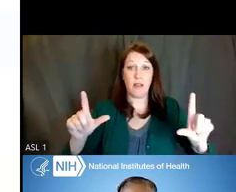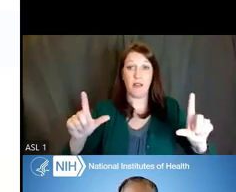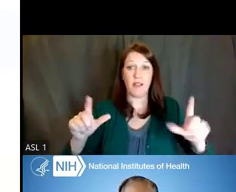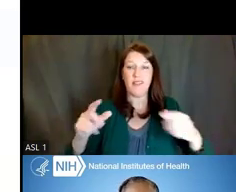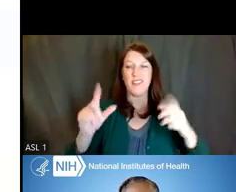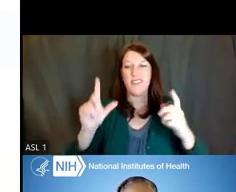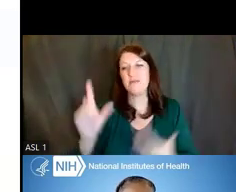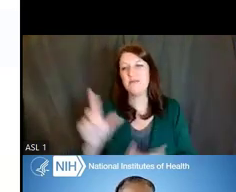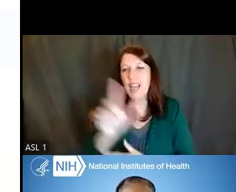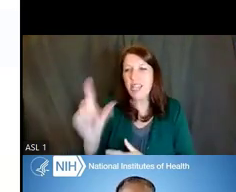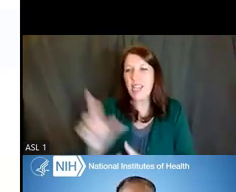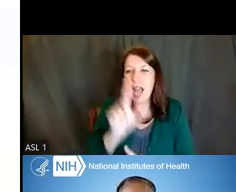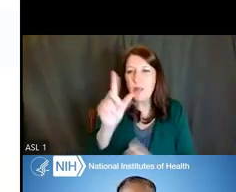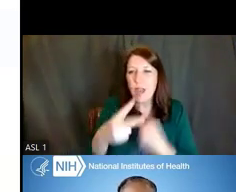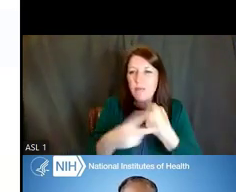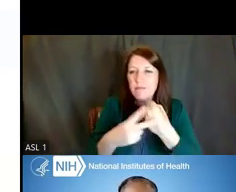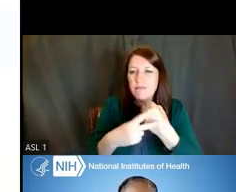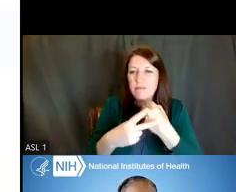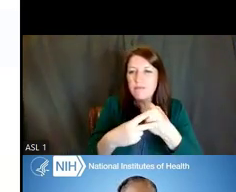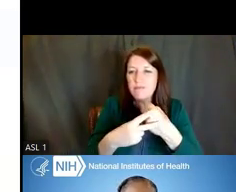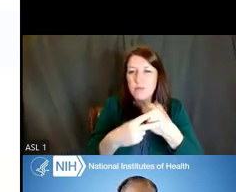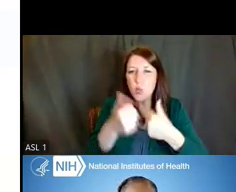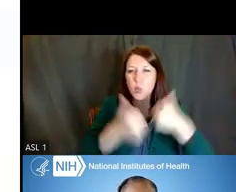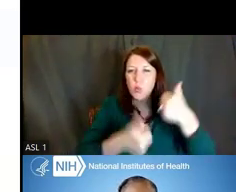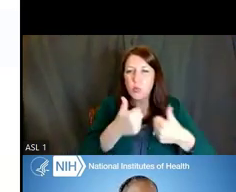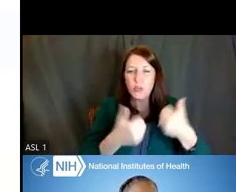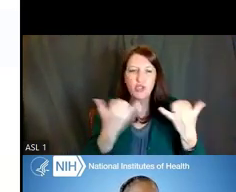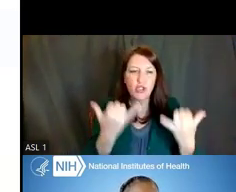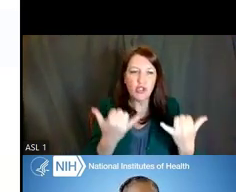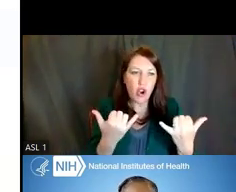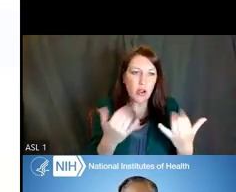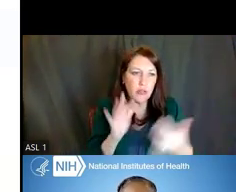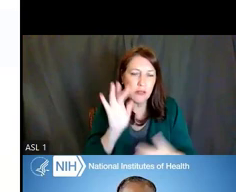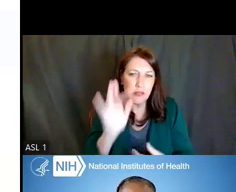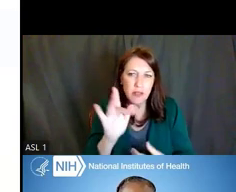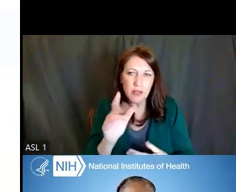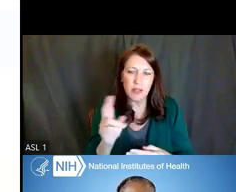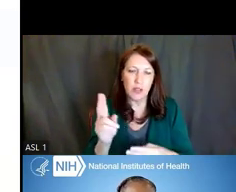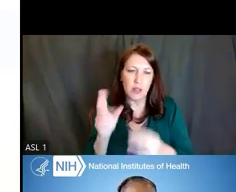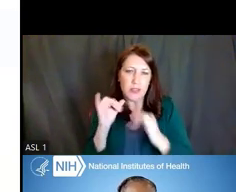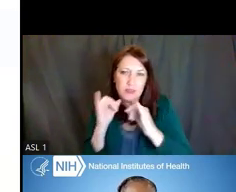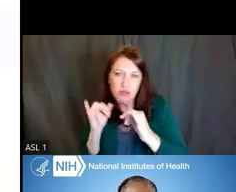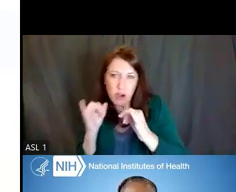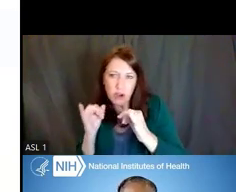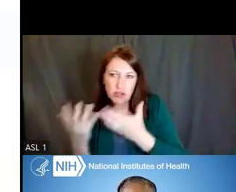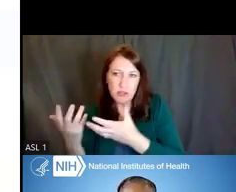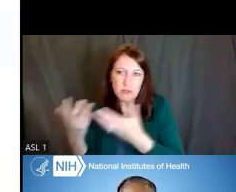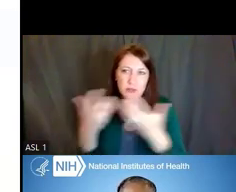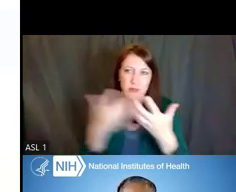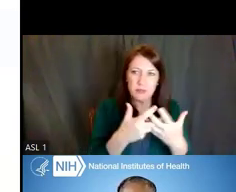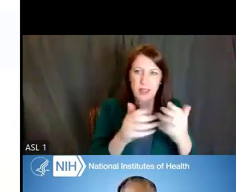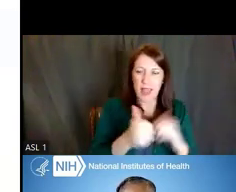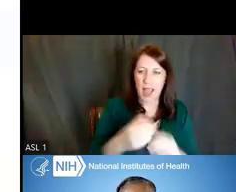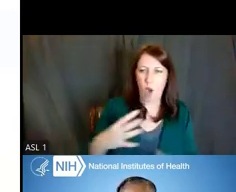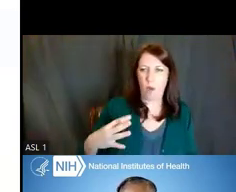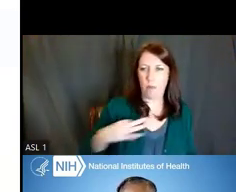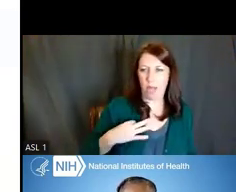has really helpful information on which current forms, the instructions you should be utilizing in order to apply for any application --